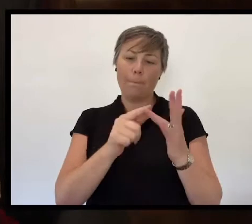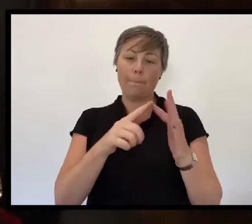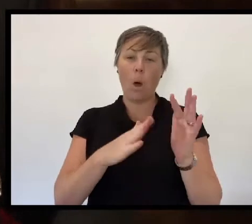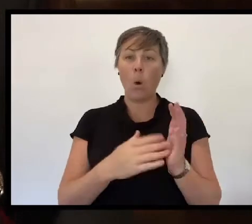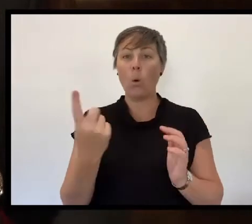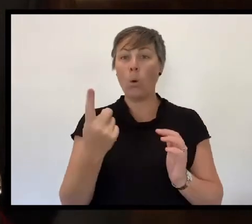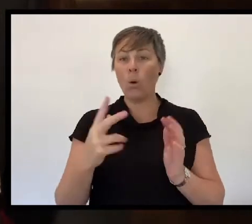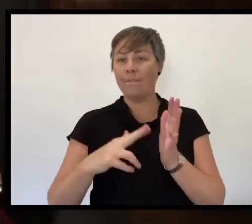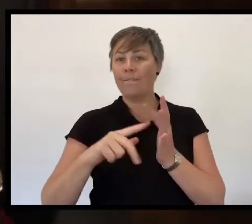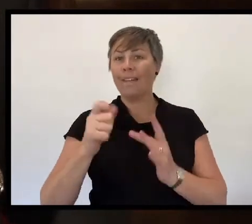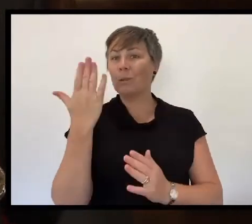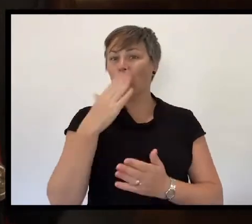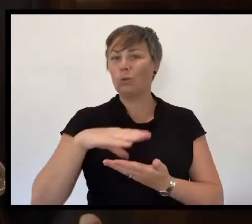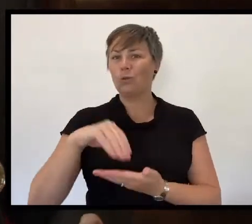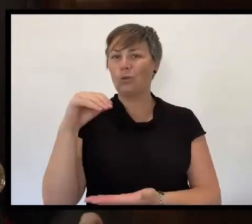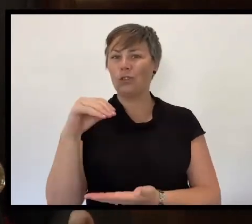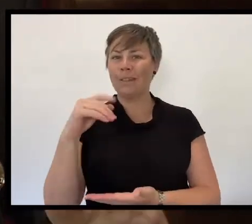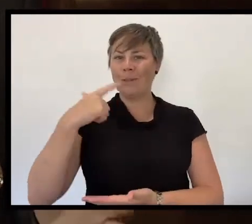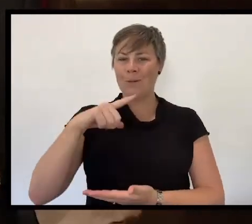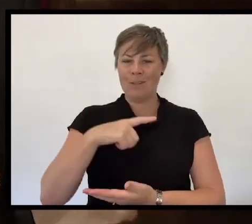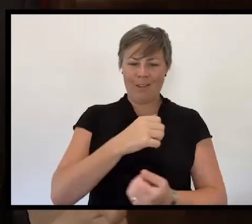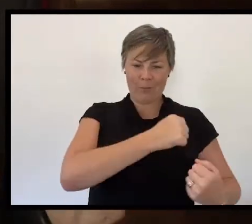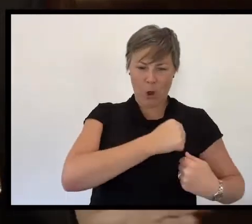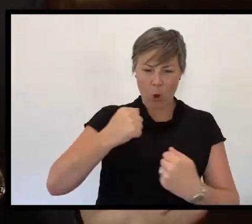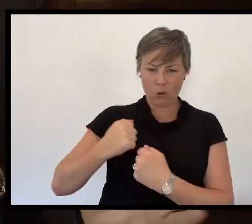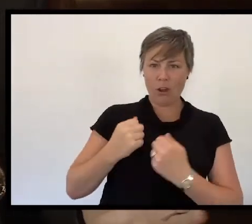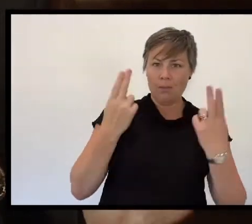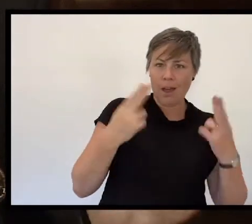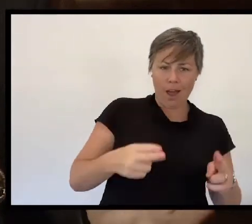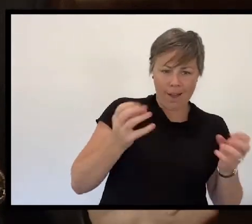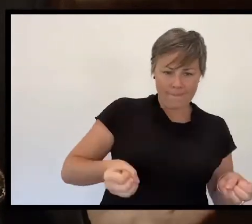to symbolise the connection between those who sacrificed their lives